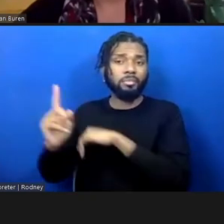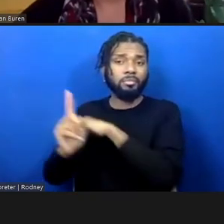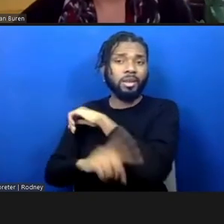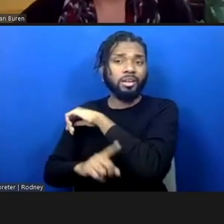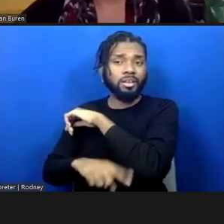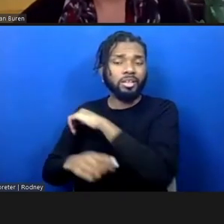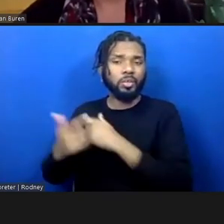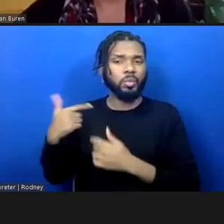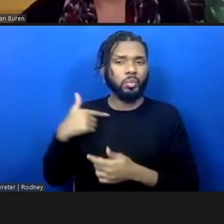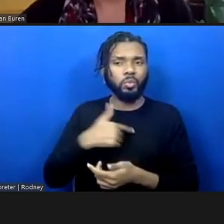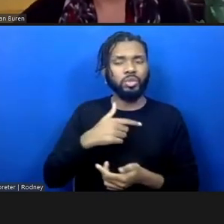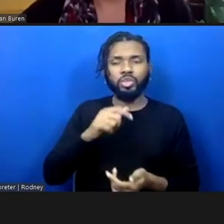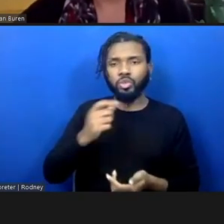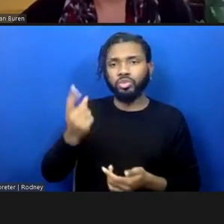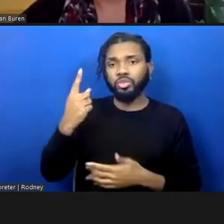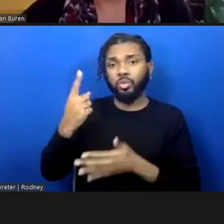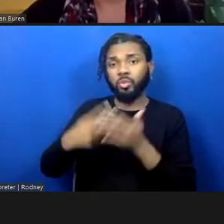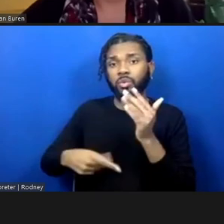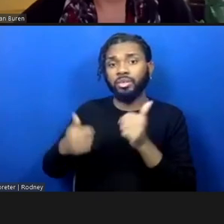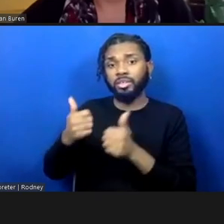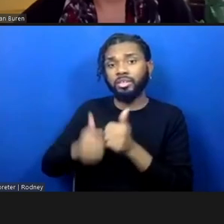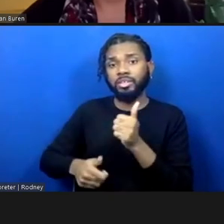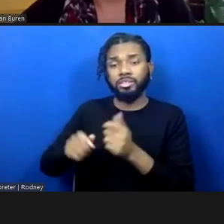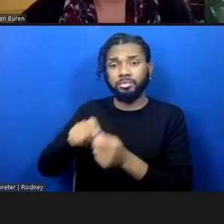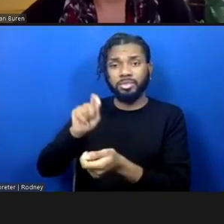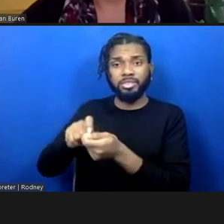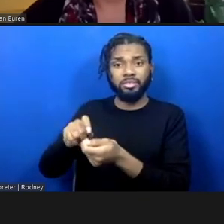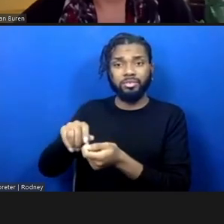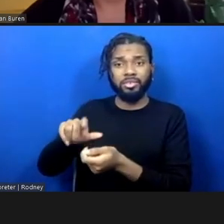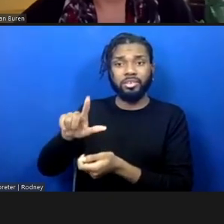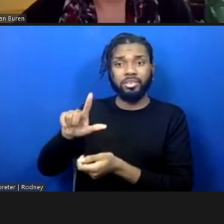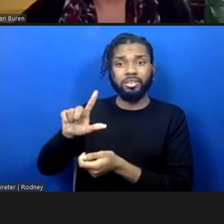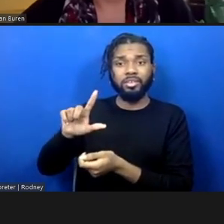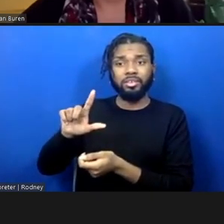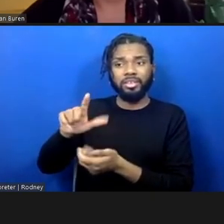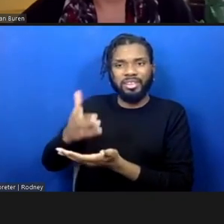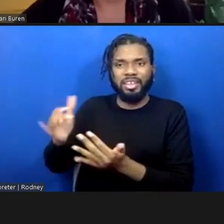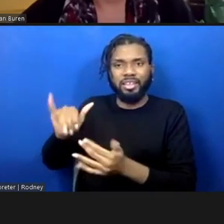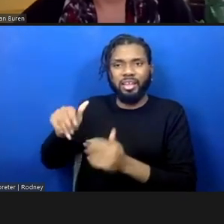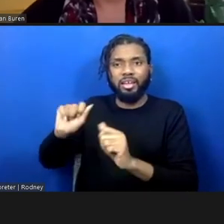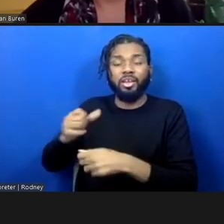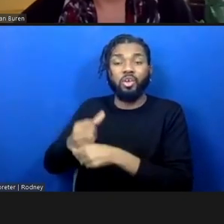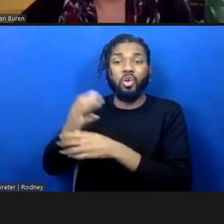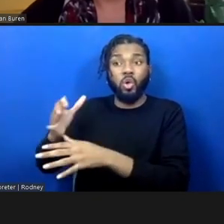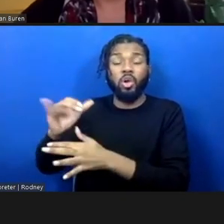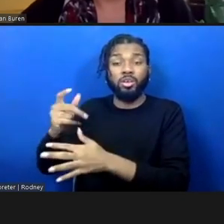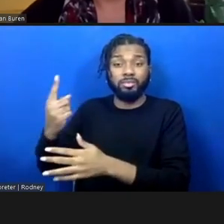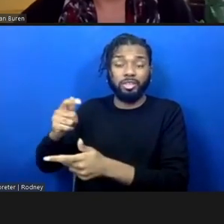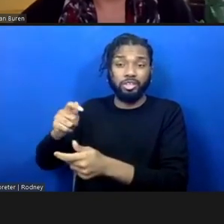lever can cause the whole thing to shift and ideally tumble someday.